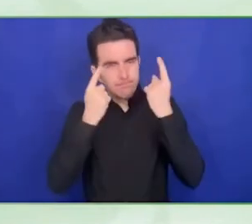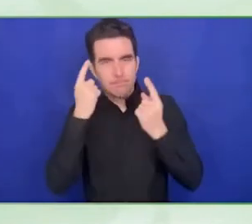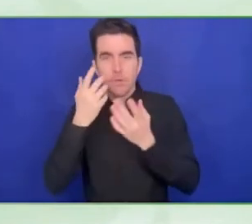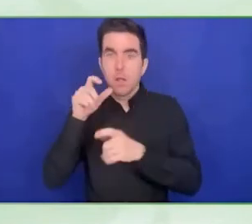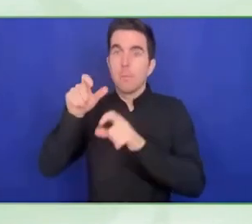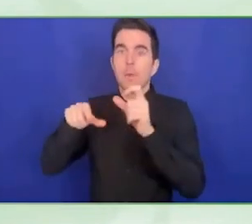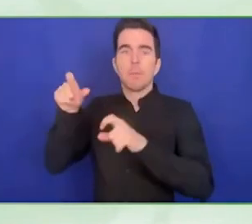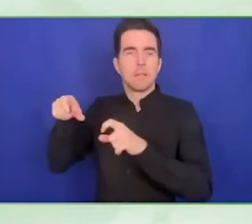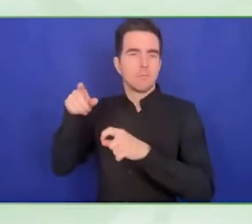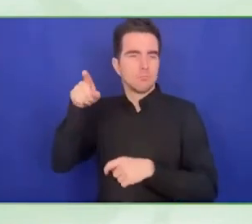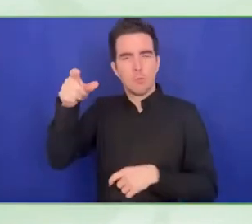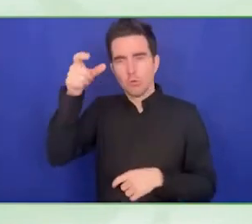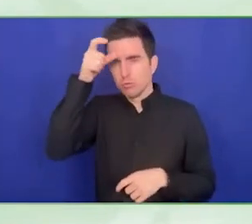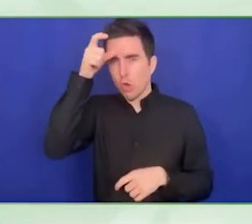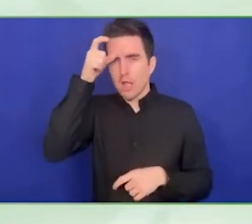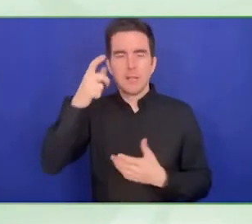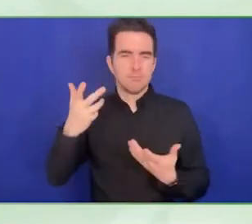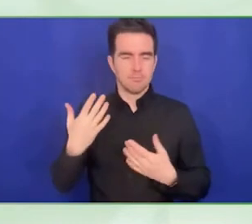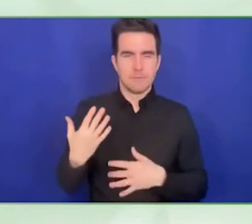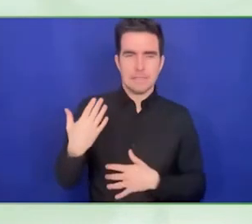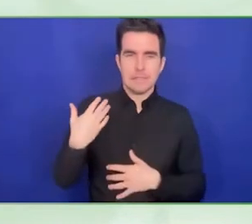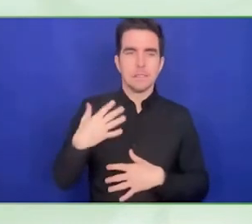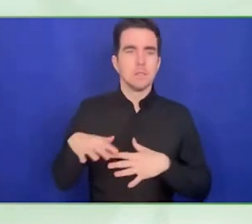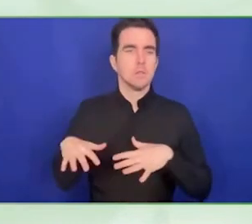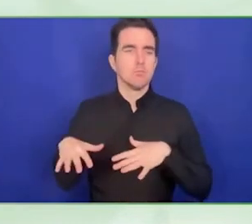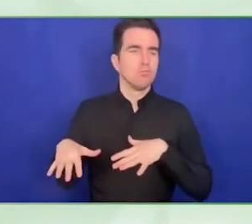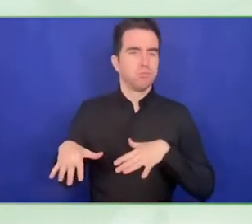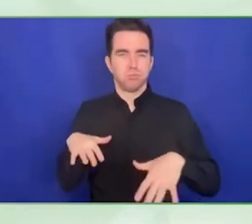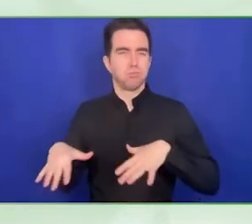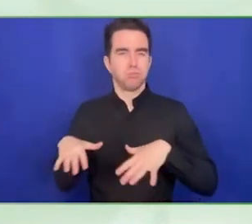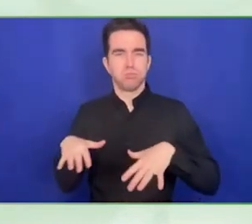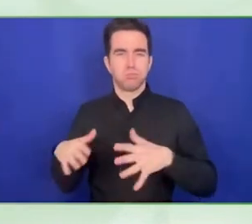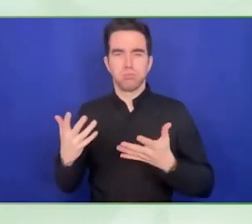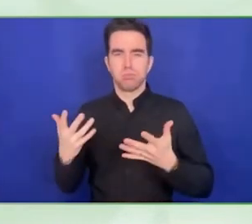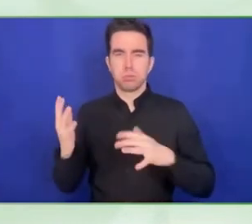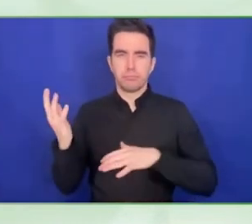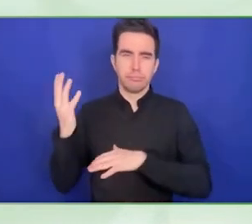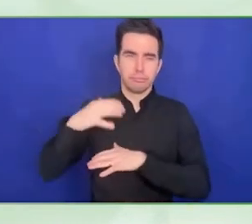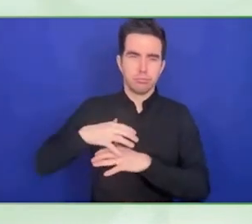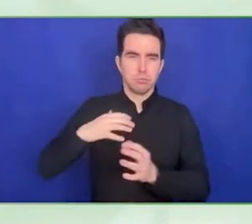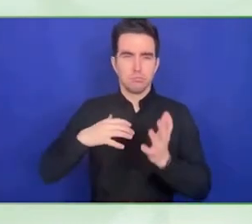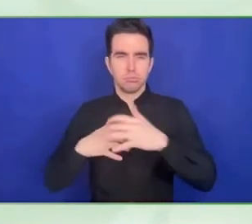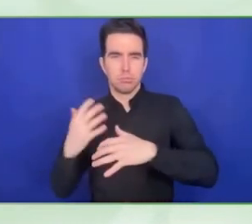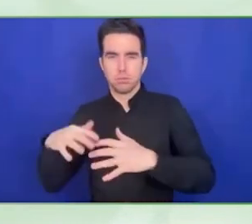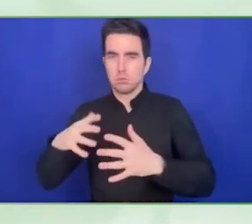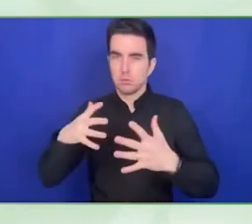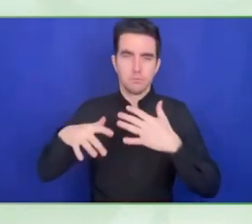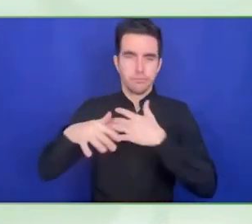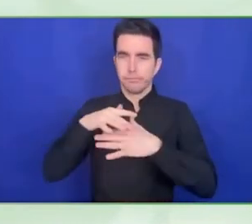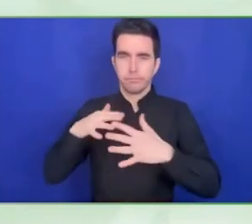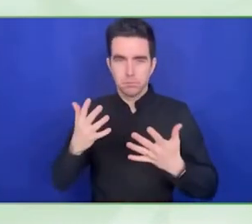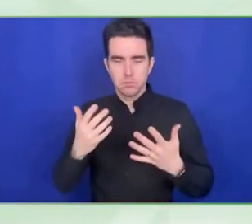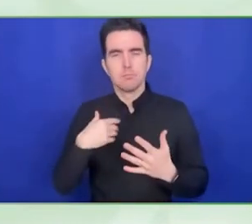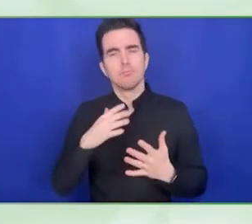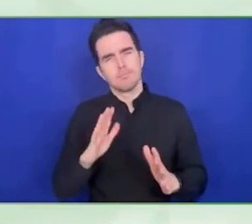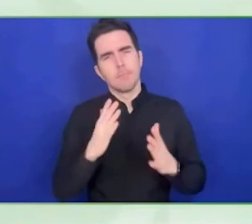It is interesting. It is different that your focus is on national grantmaking agencies rather than being international.